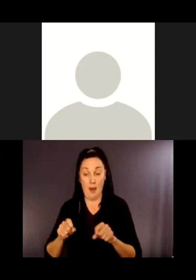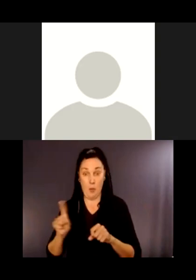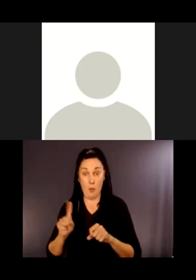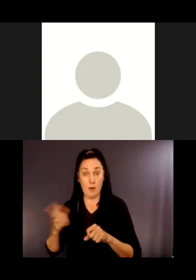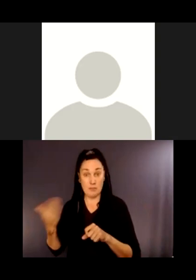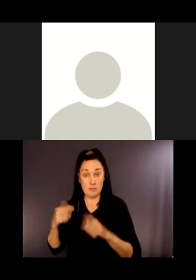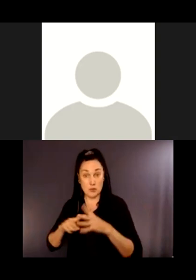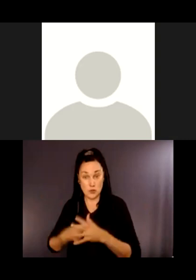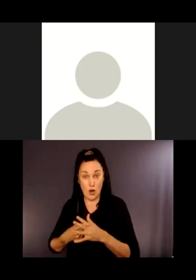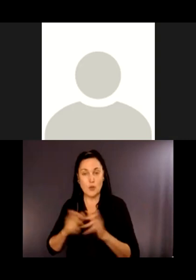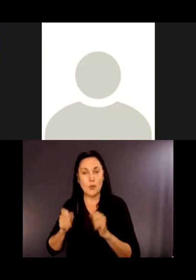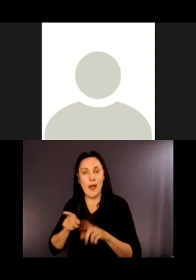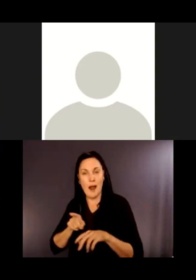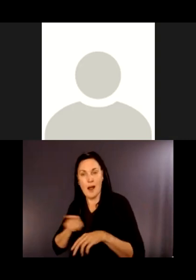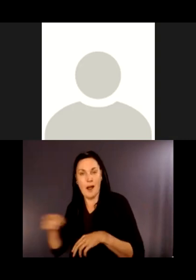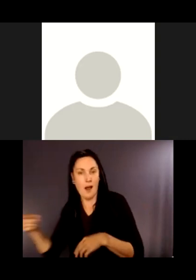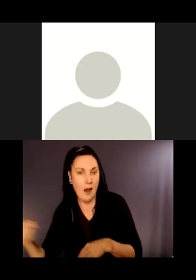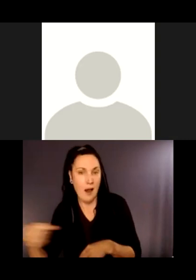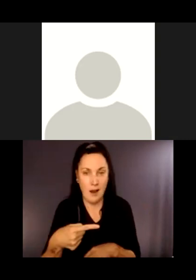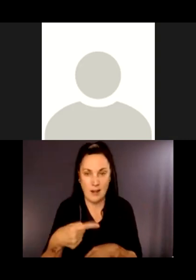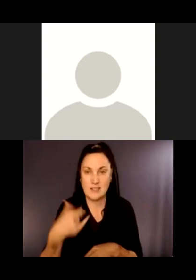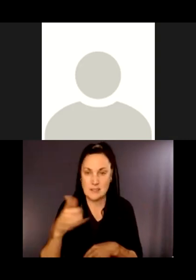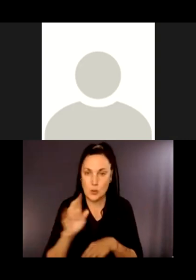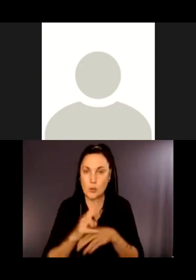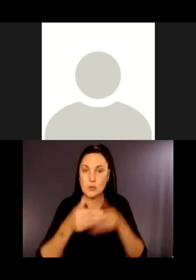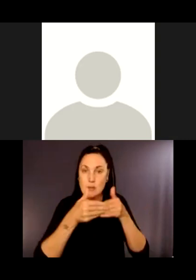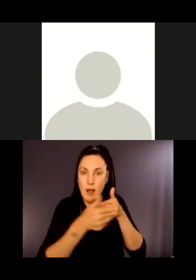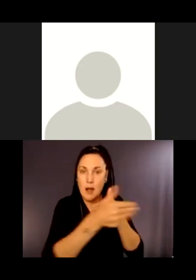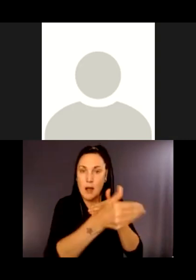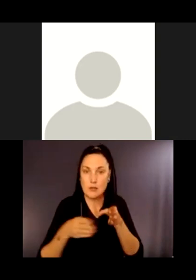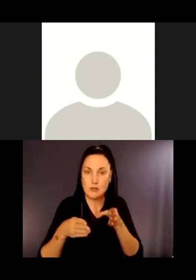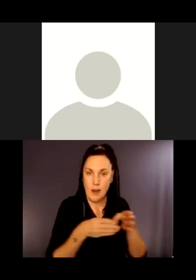Bellevue, and what we're supporting is their well-kept youth employment program.